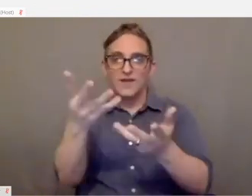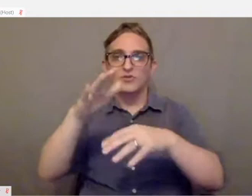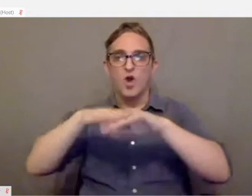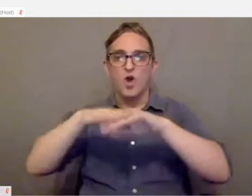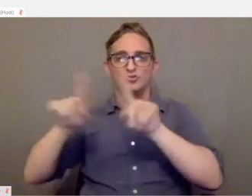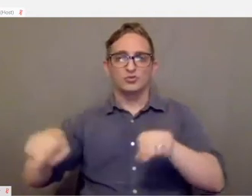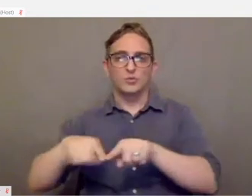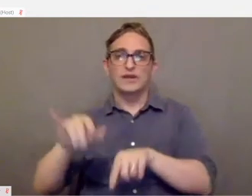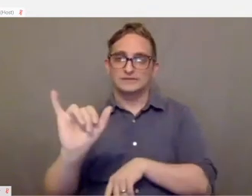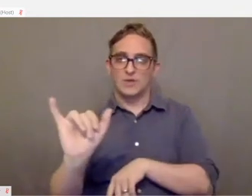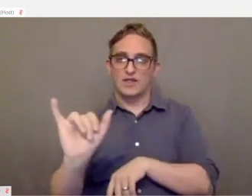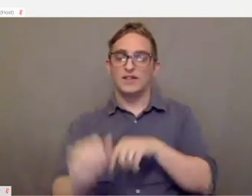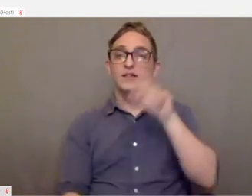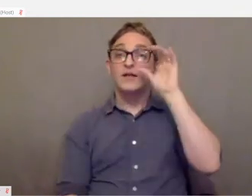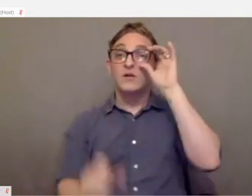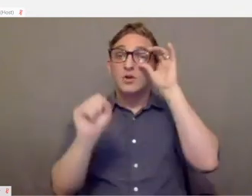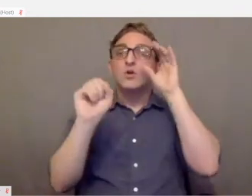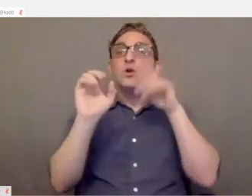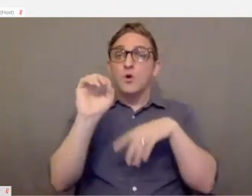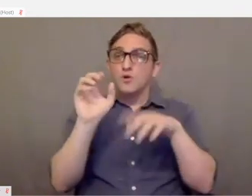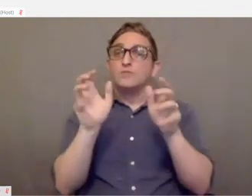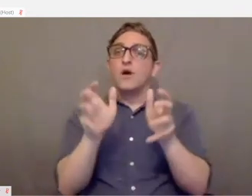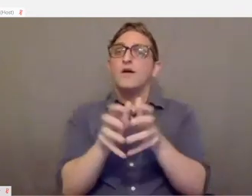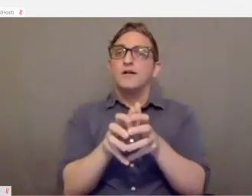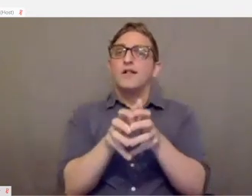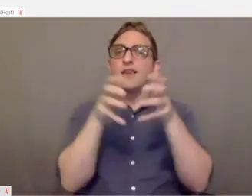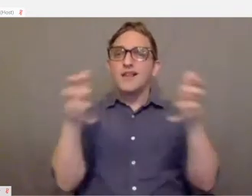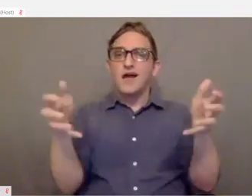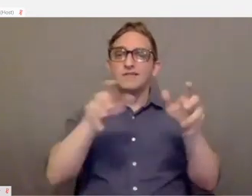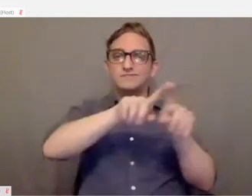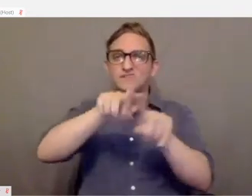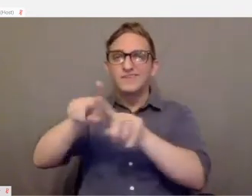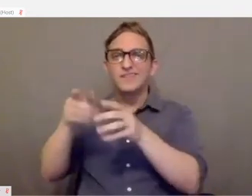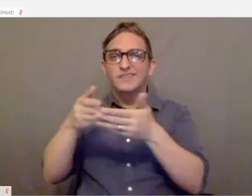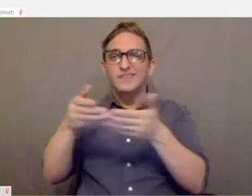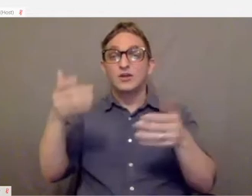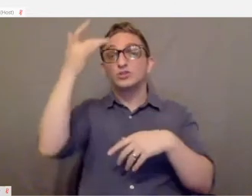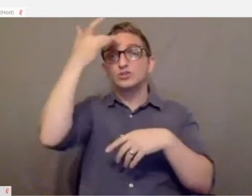as well. So a lot of ‑‑ there are some things that smart display would be beneficial for